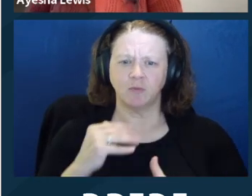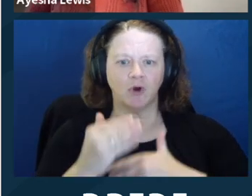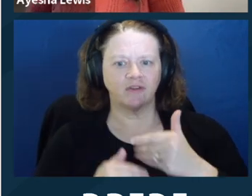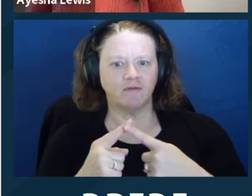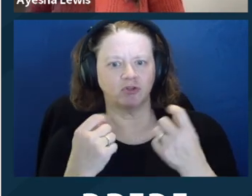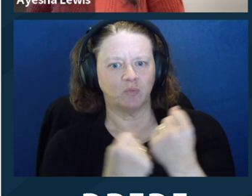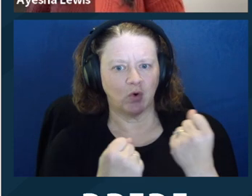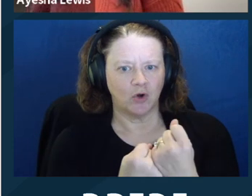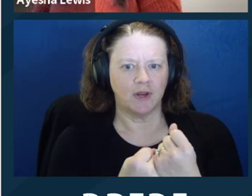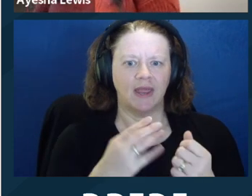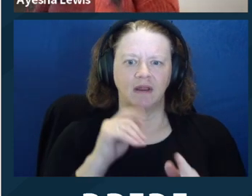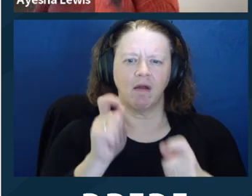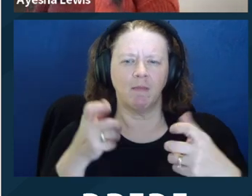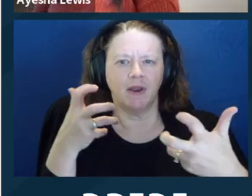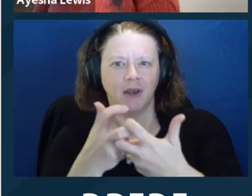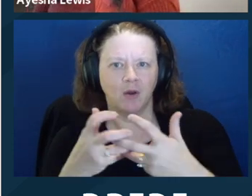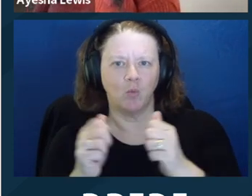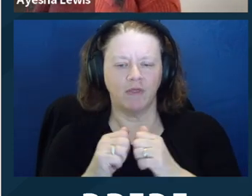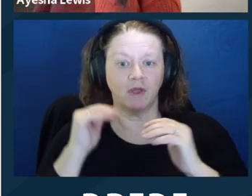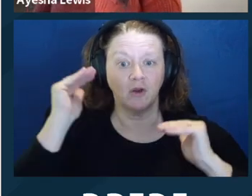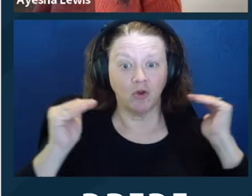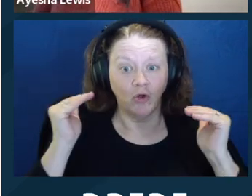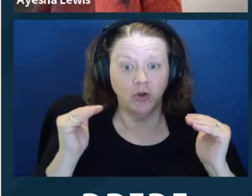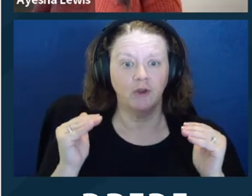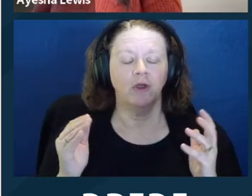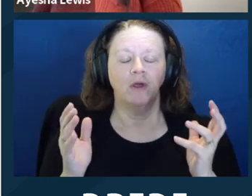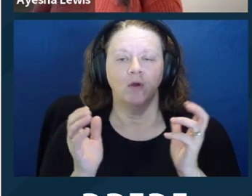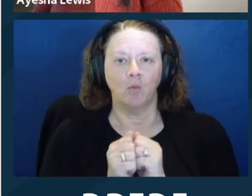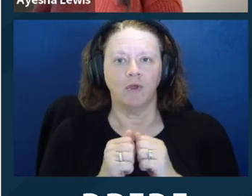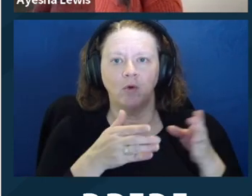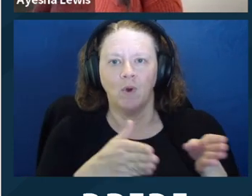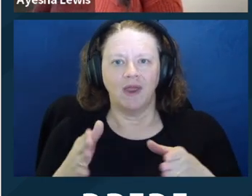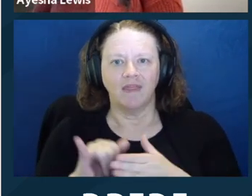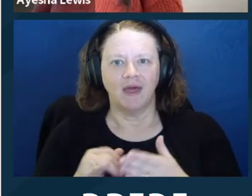A supported decisionmaking agreement is a voluntary written agreement, written in plain